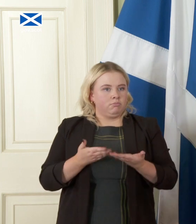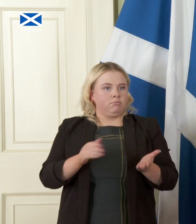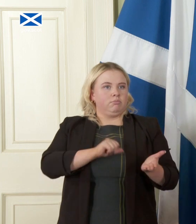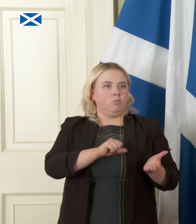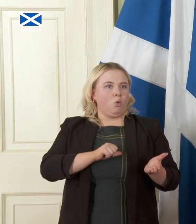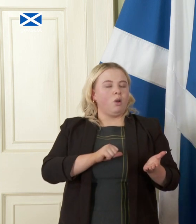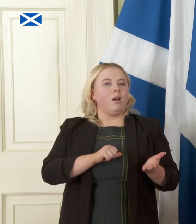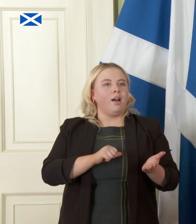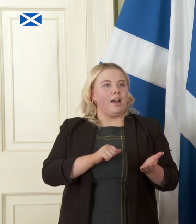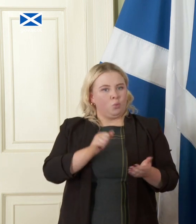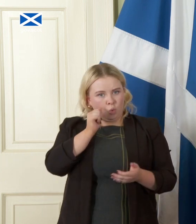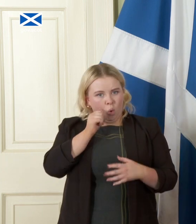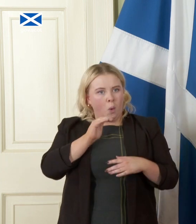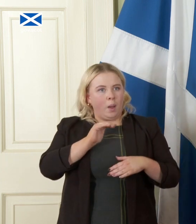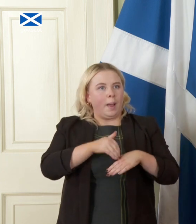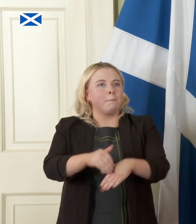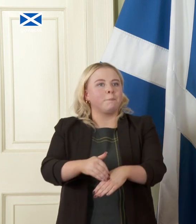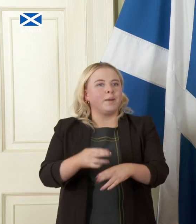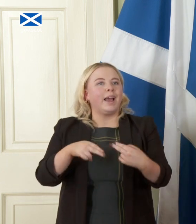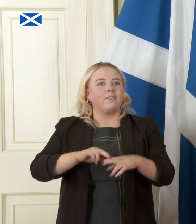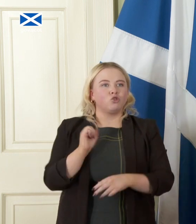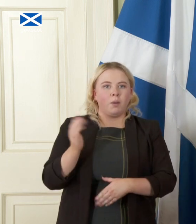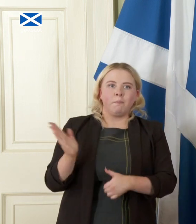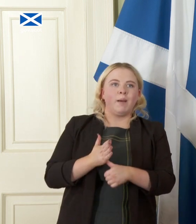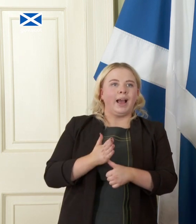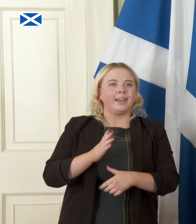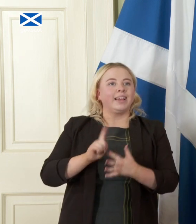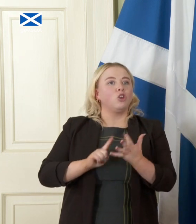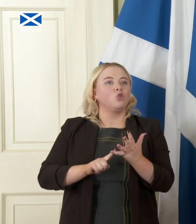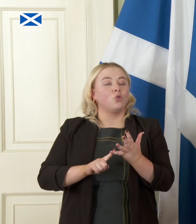the implications of Scotland being back in the EU and the rest of the UK wrongly in my view is